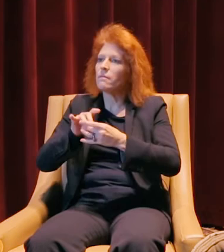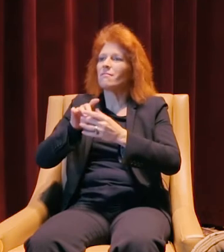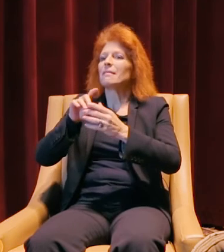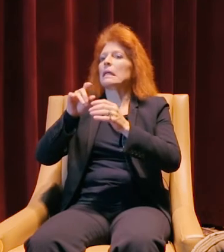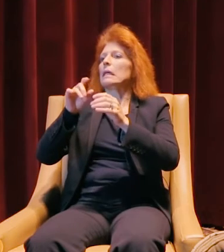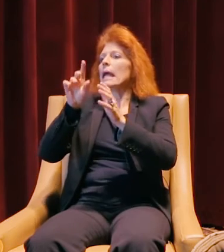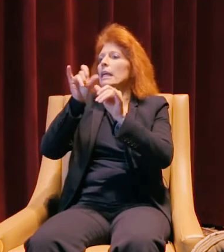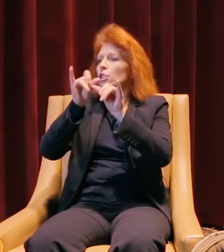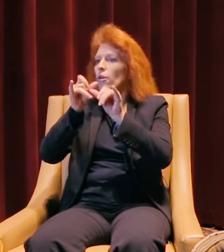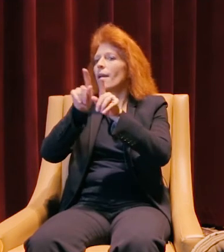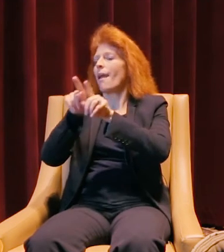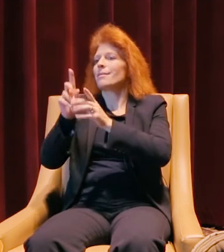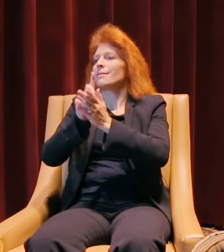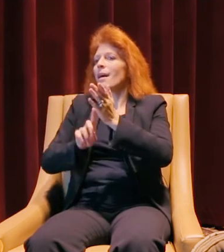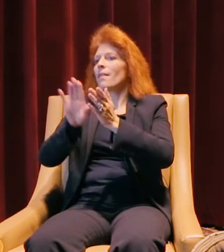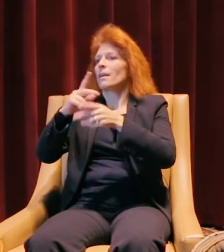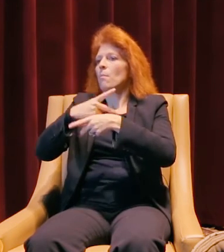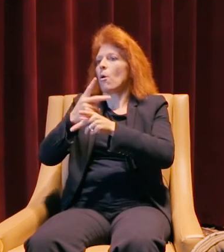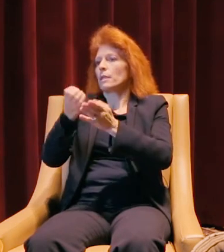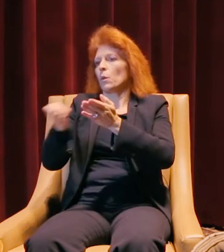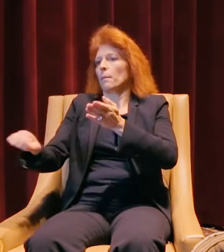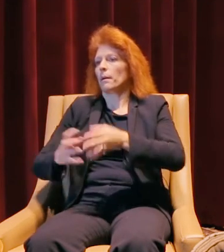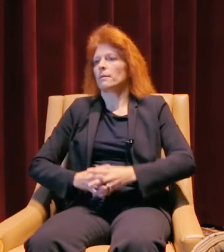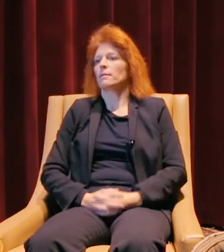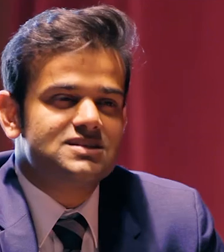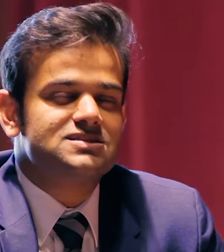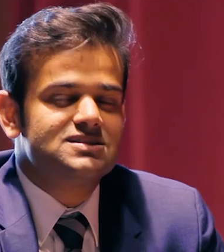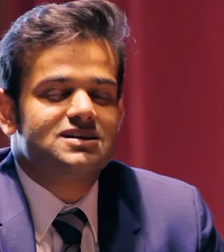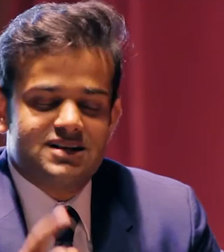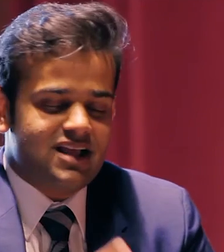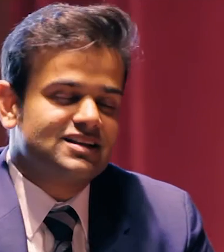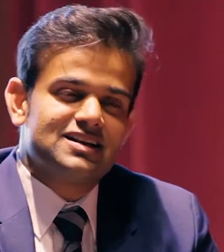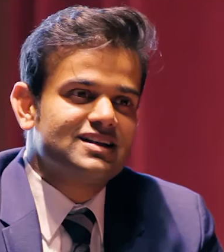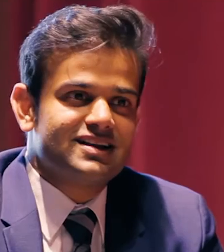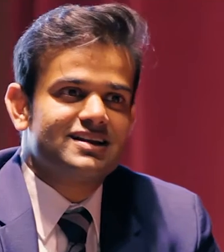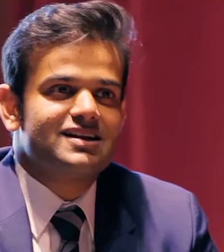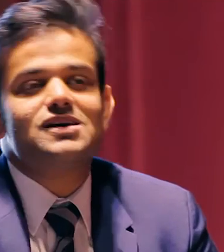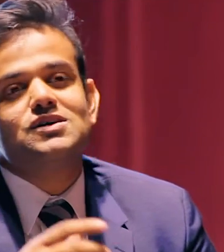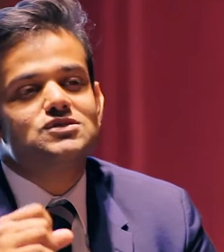of the parts and equipment that we sell. [Vai] Nice.